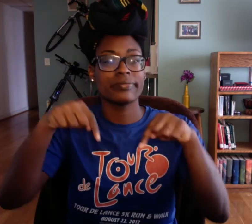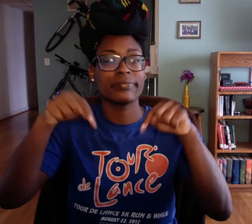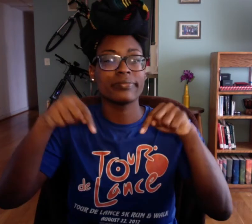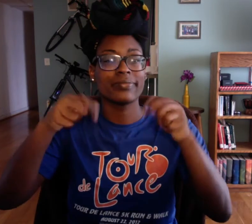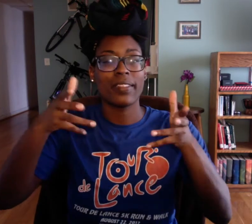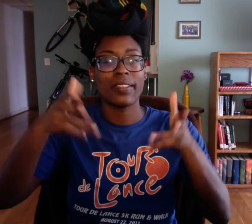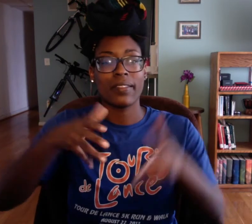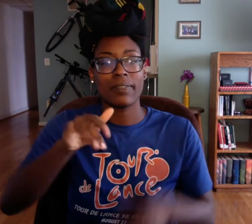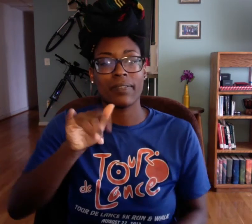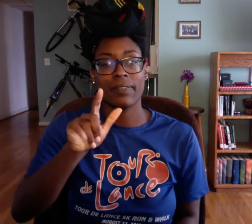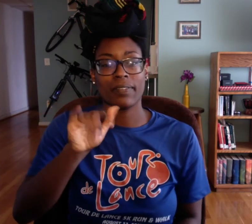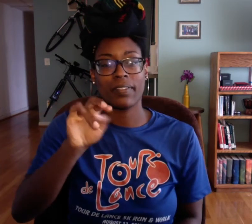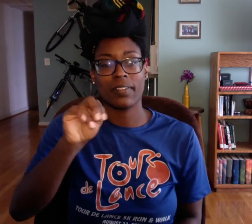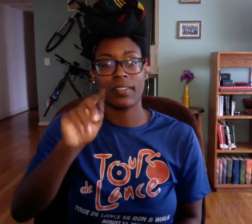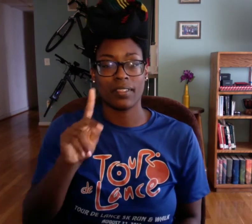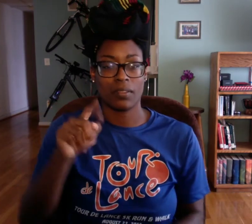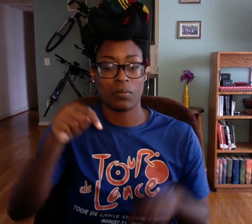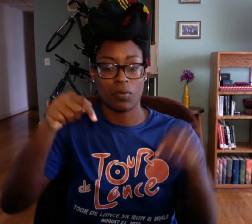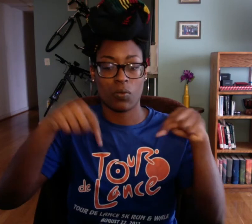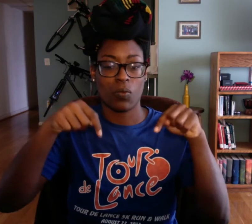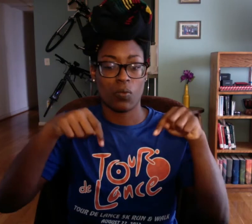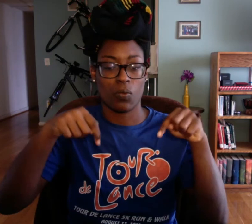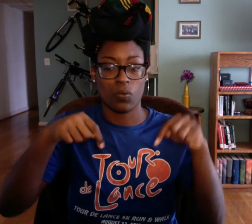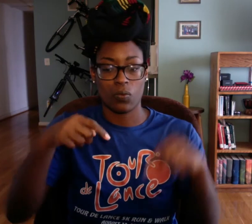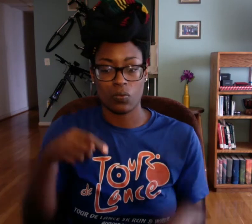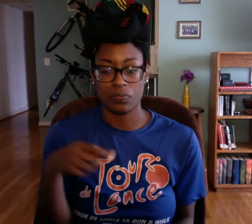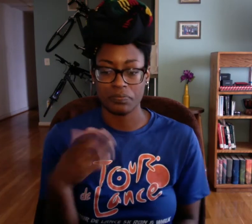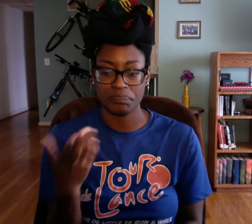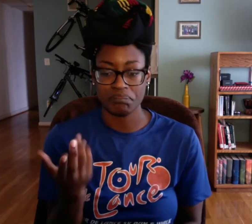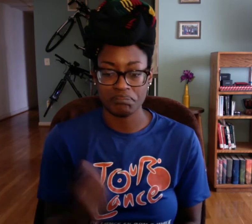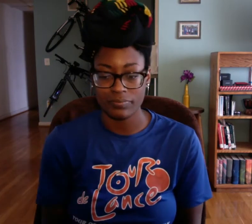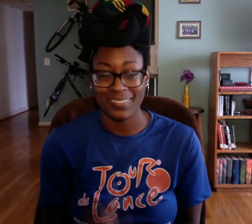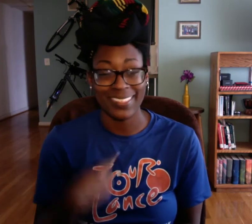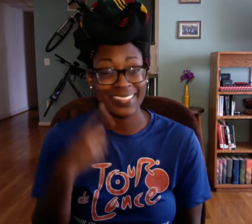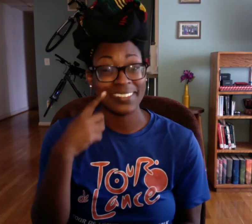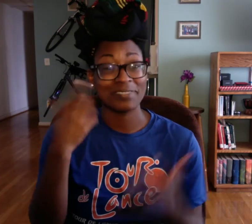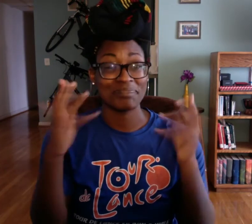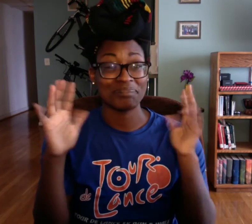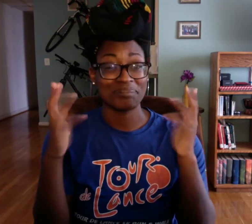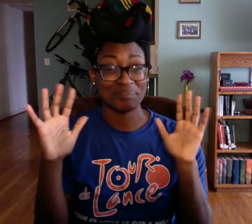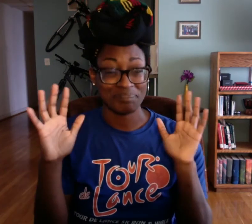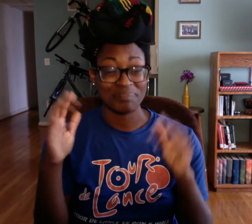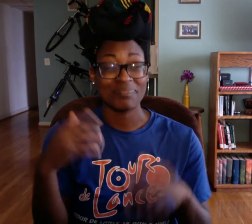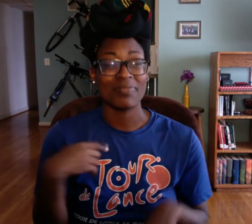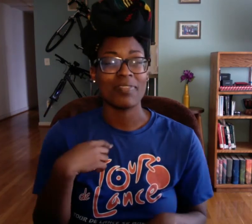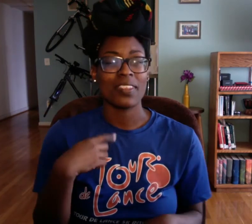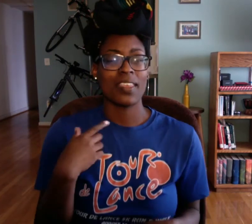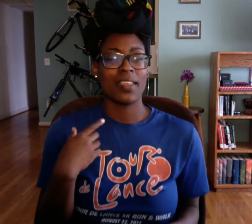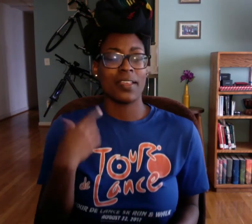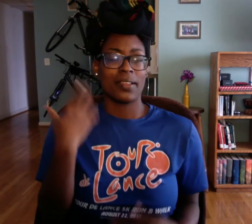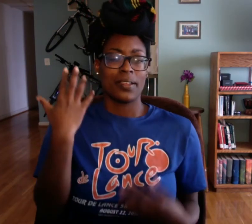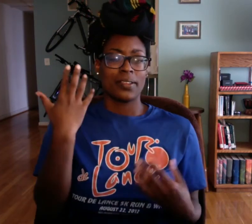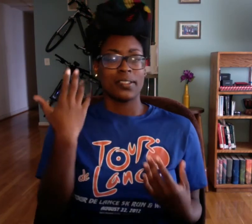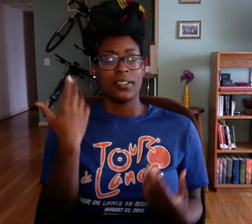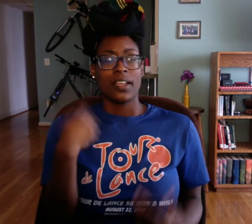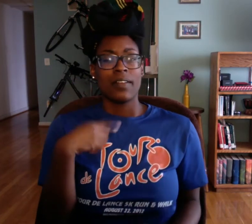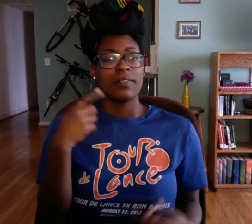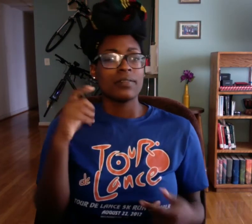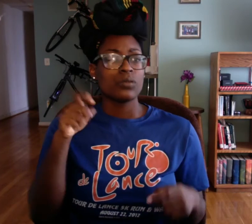And I'll leave the link below if you're into that. But I think that's all...